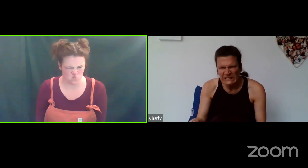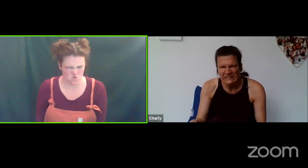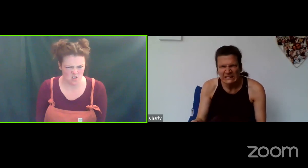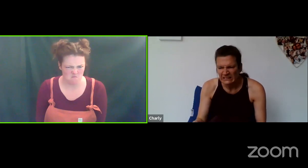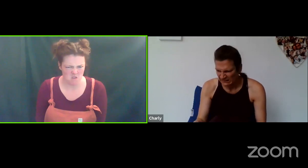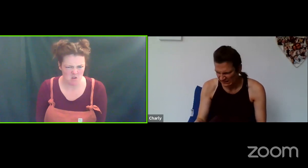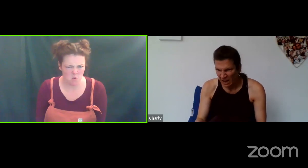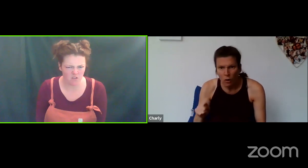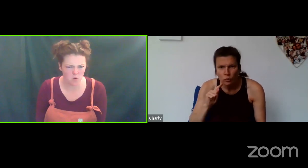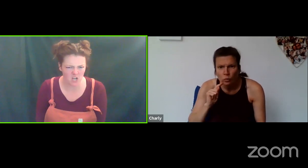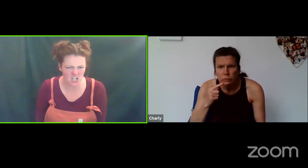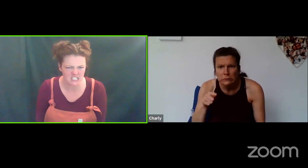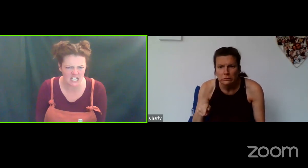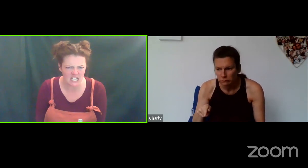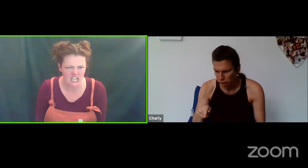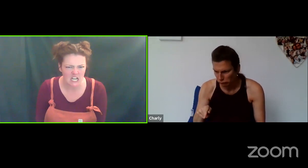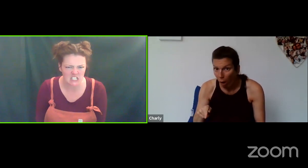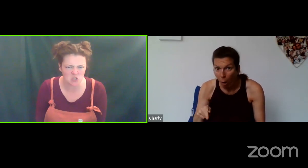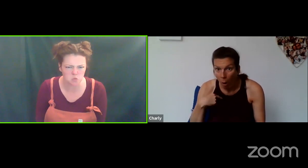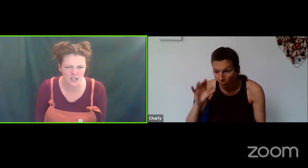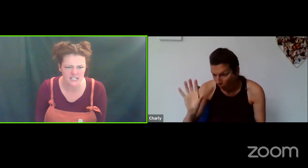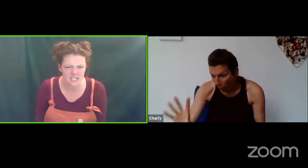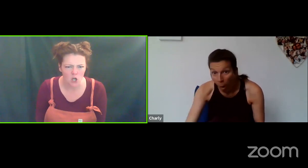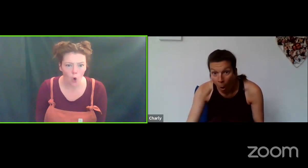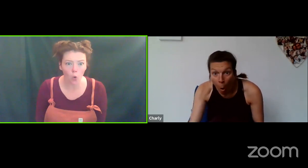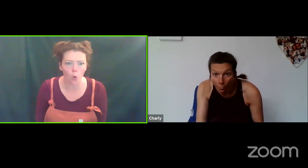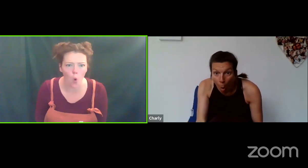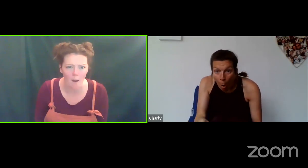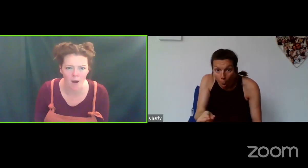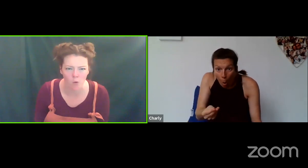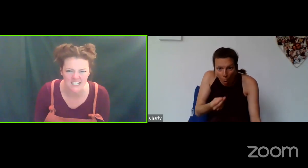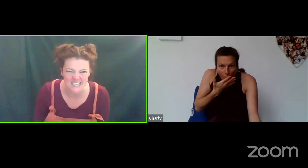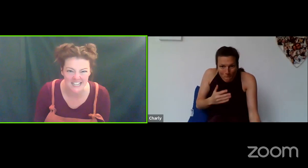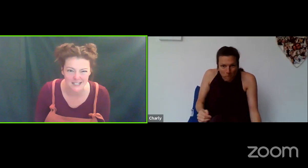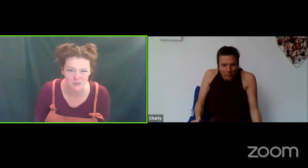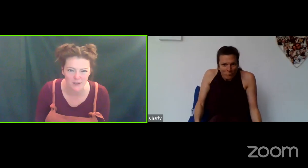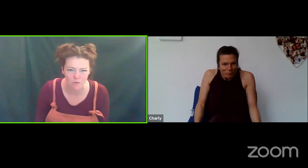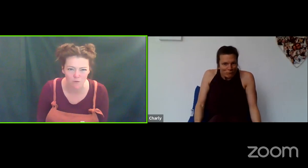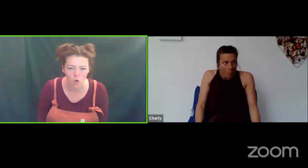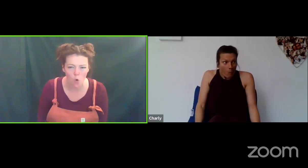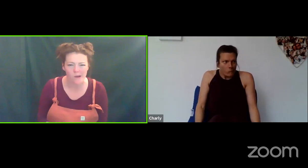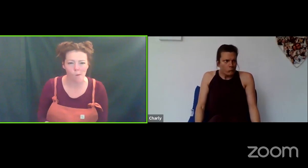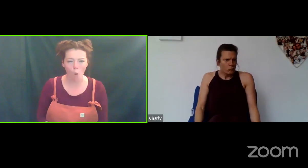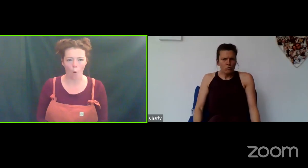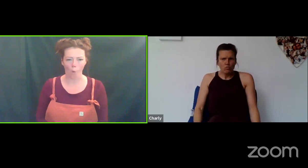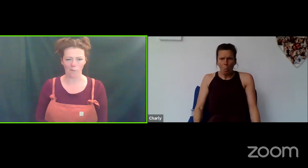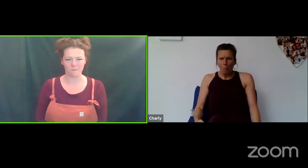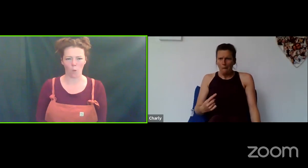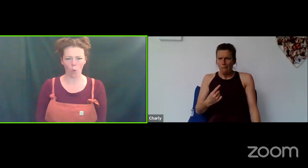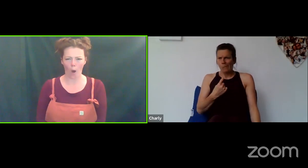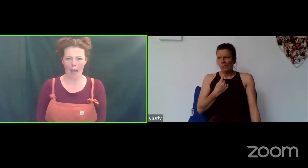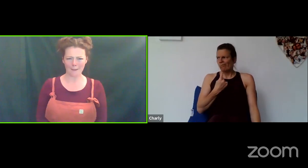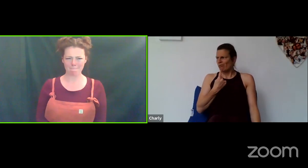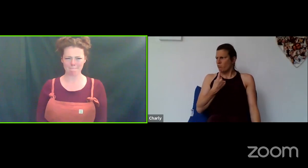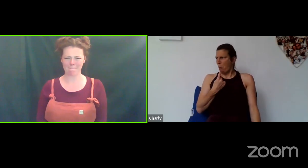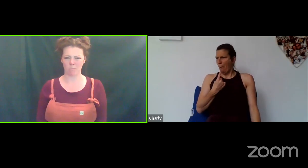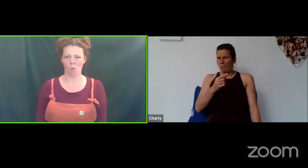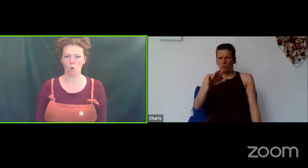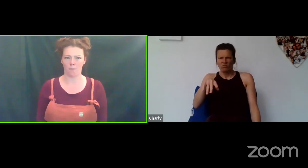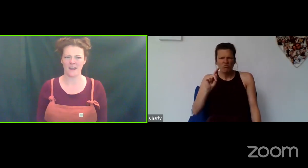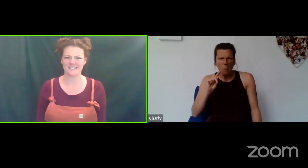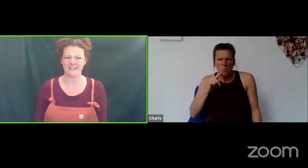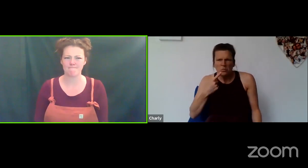What can I see? A sweet! Ooh I might want to take that sweet off the floor and... ohh that's it!